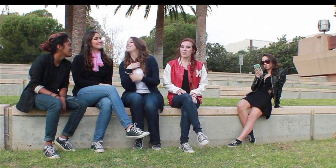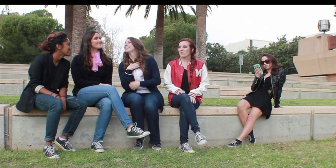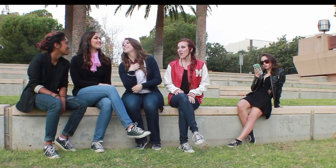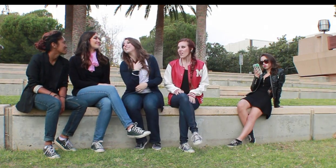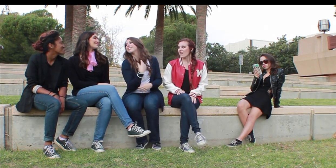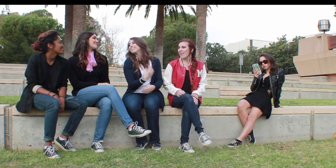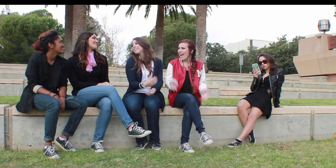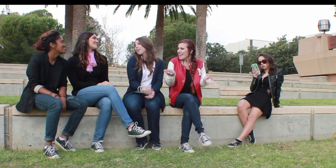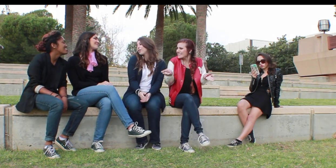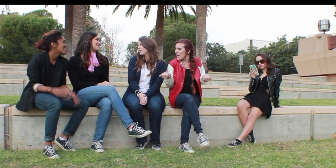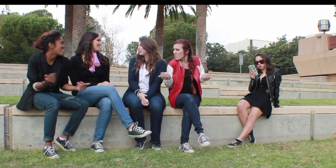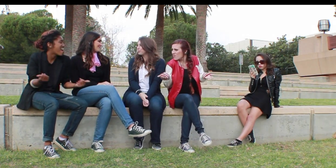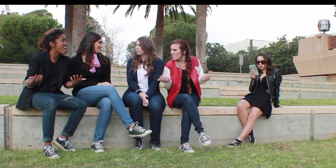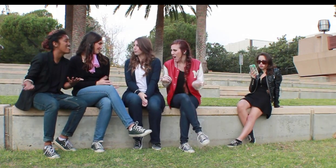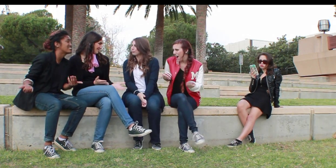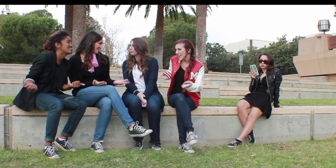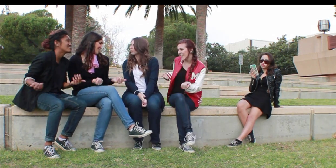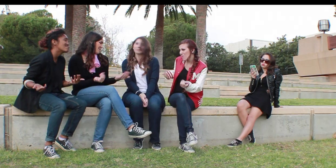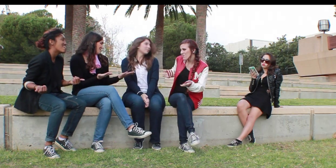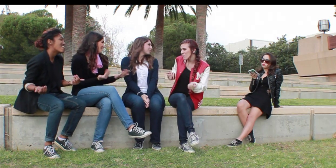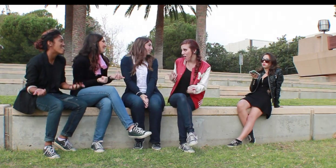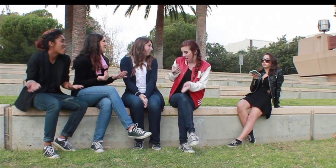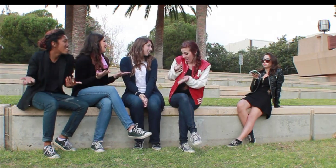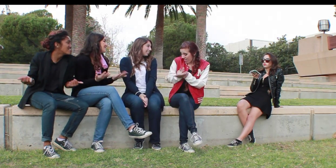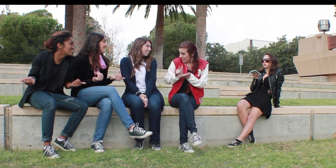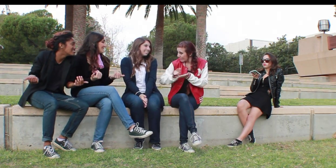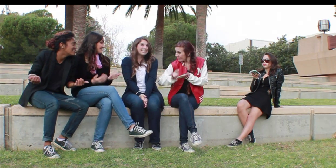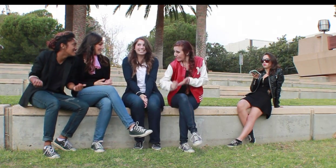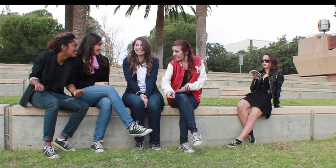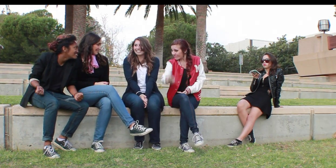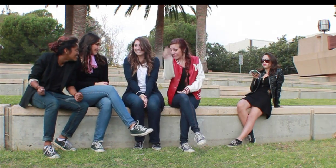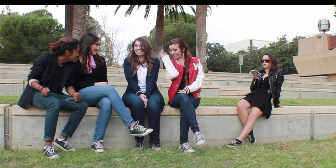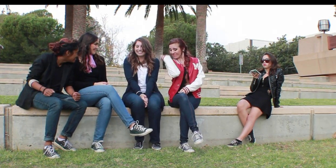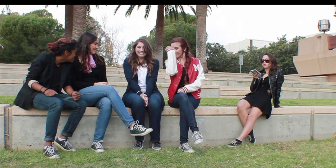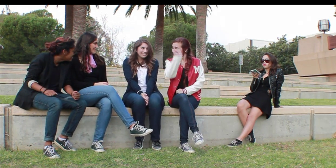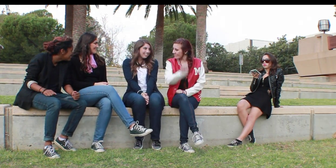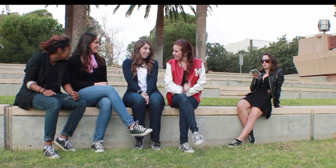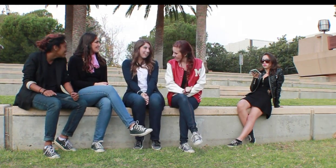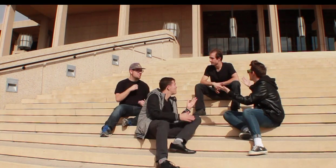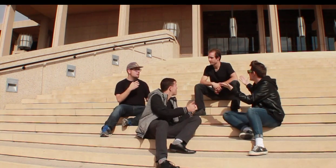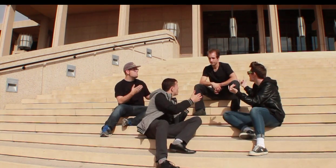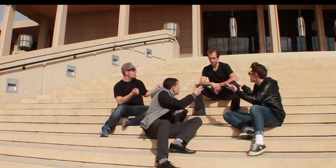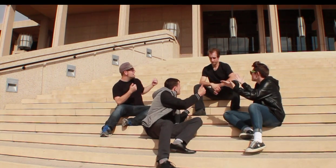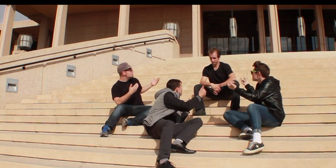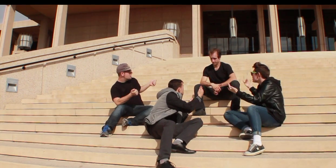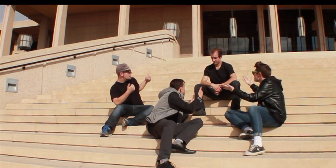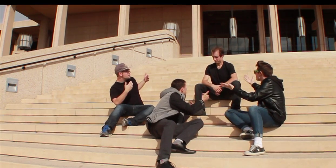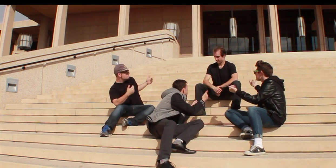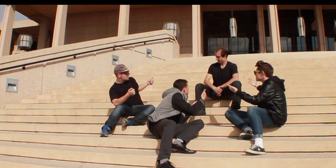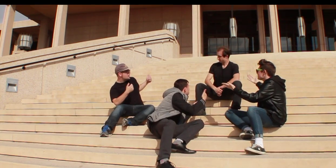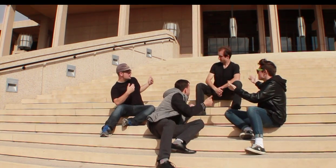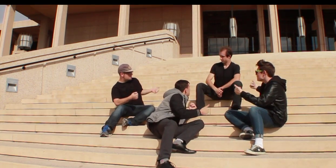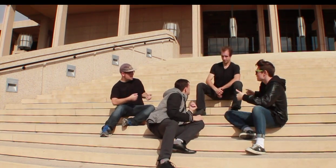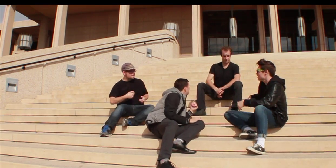Pink Ladies: Tell me more, tell me more! Frenchie: Was it love at first sight? Greasers: Tell me more, tell me more!